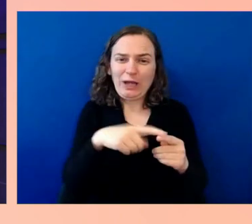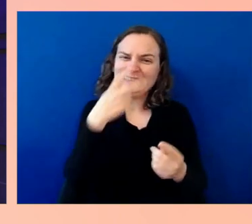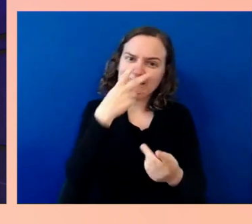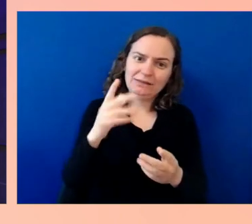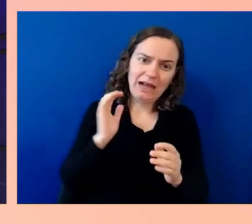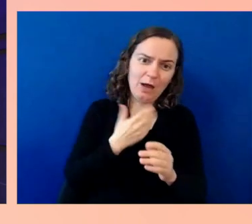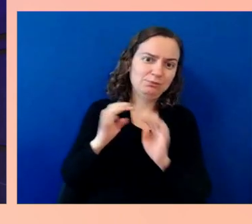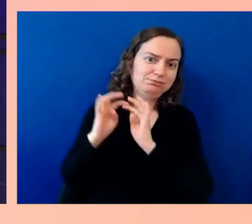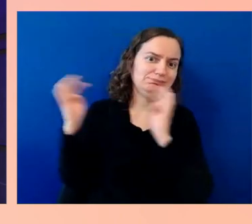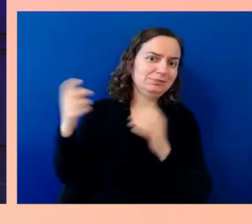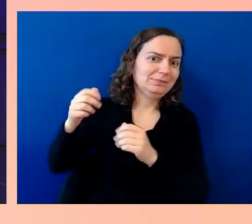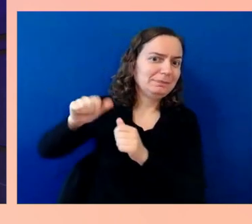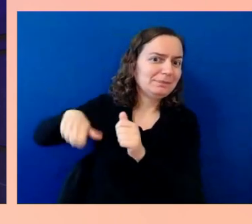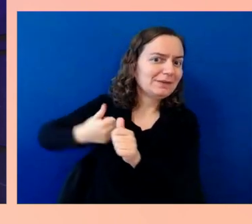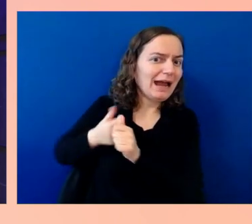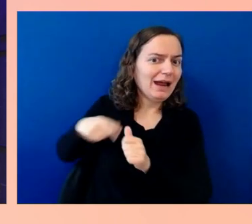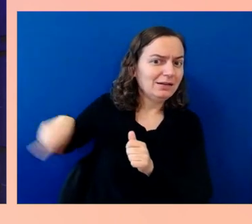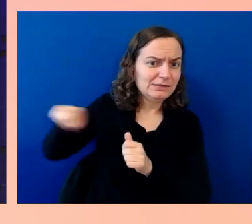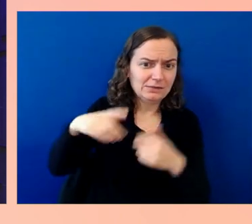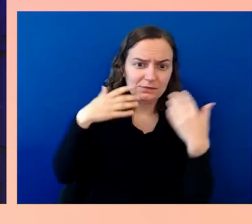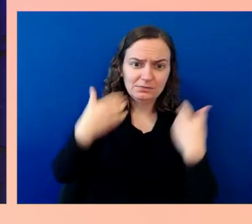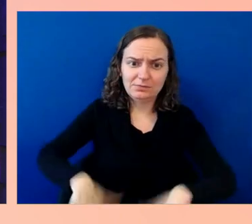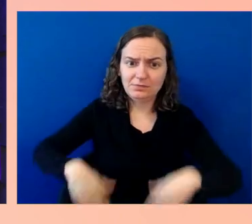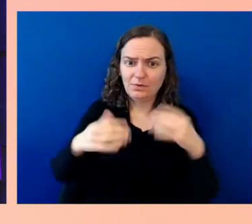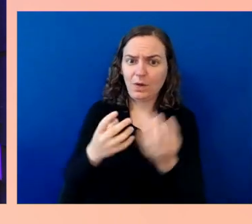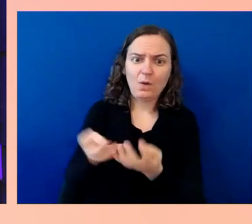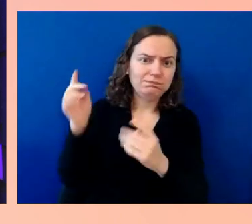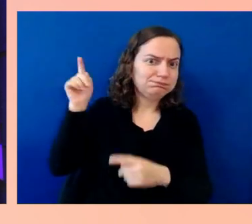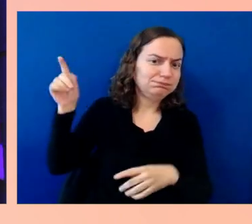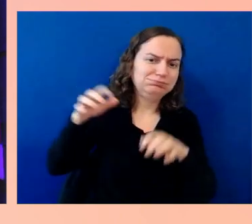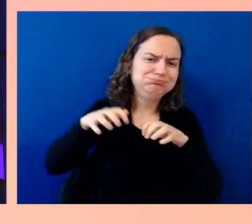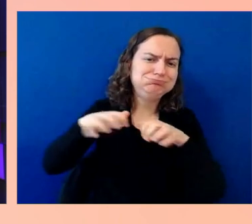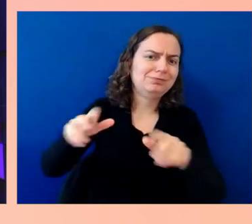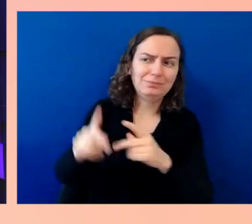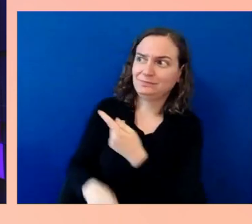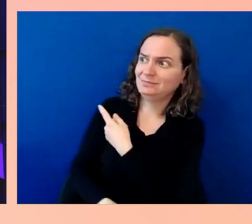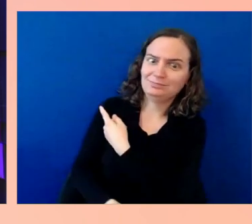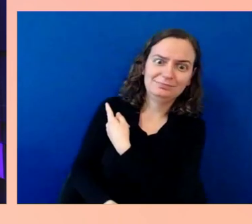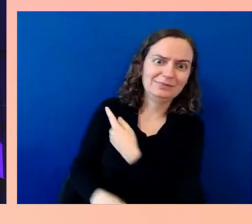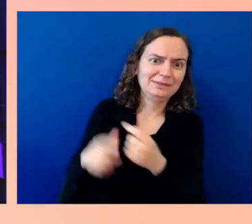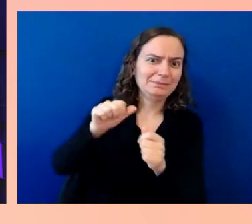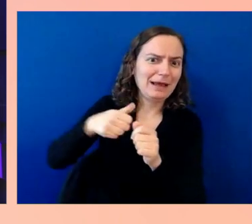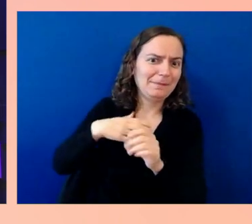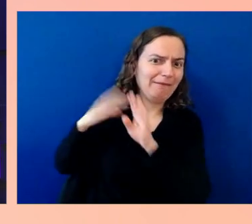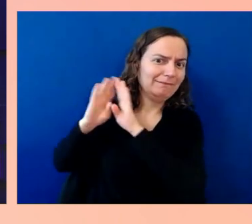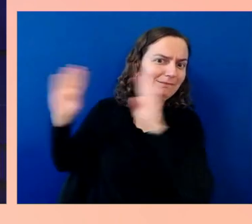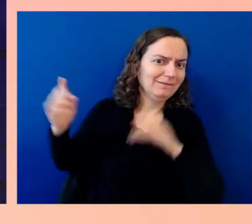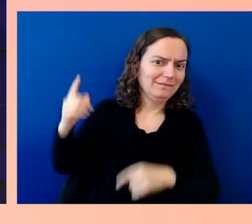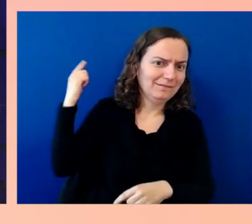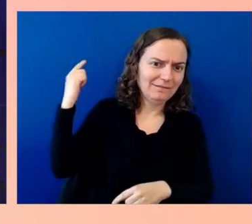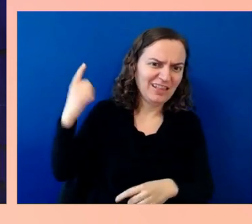this room and the room behind that have been powering this event, listening to every piece of feedback as we've gone